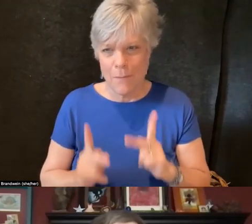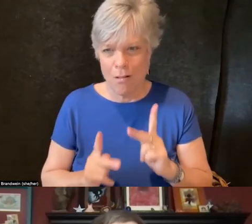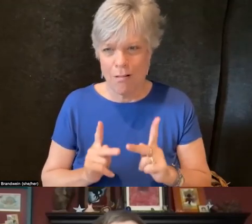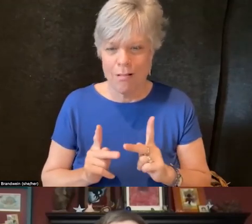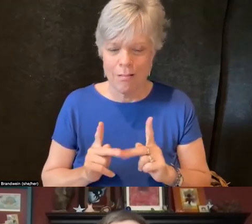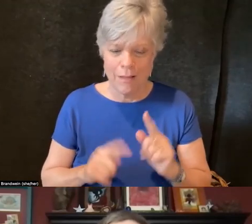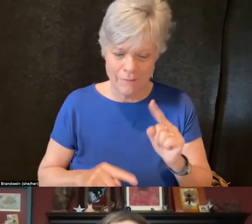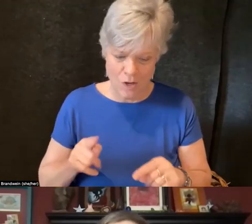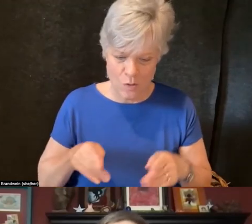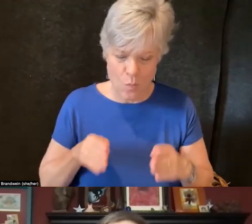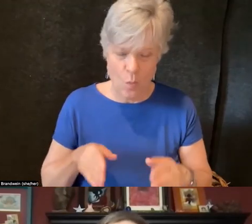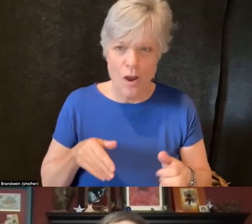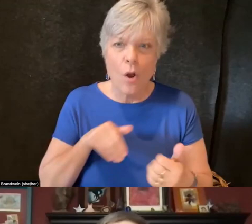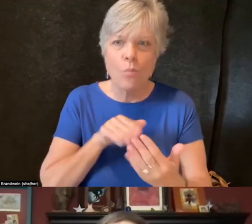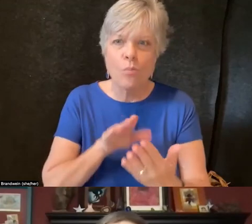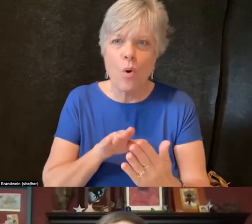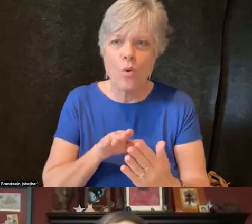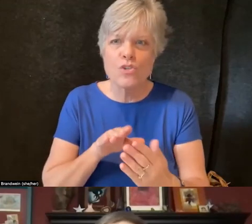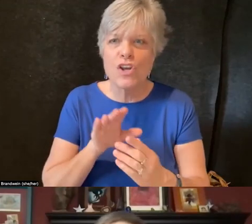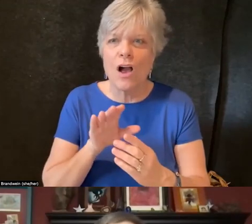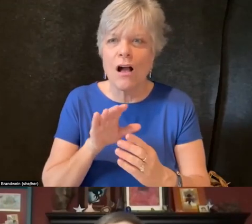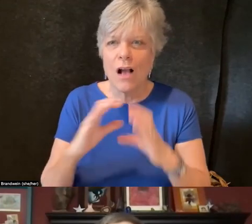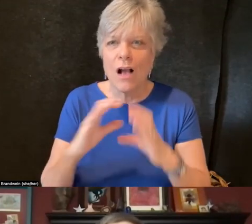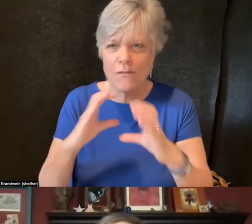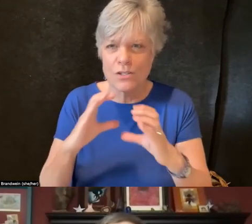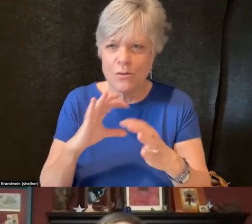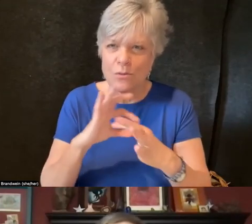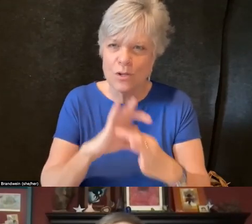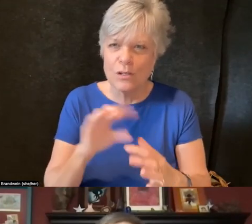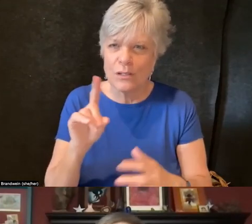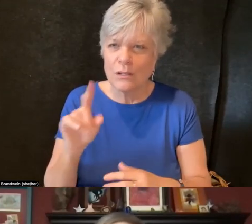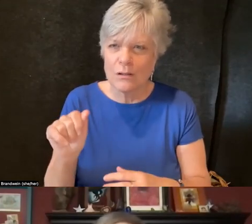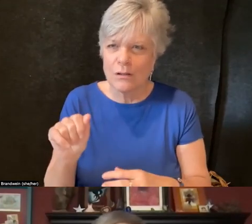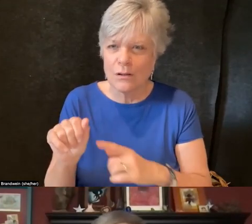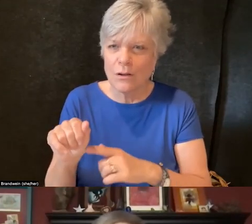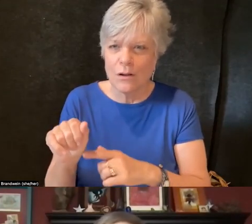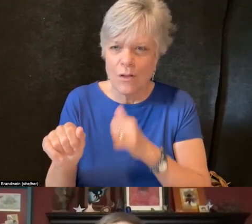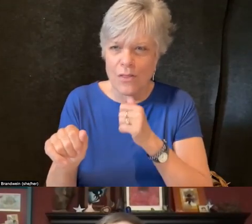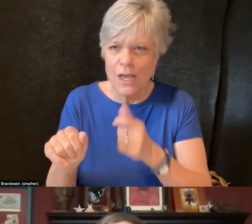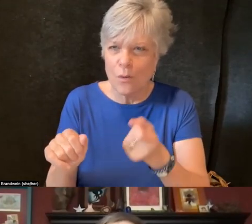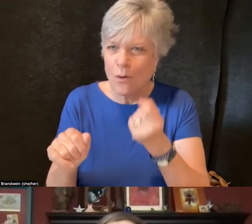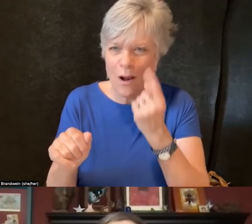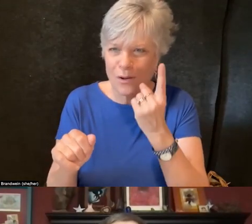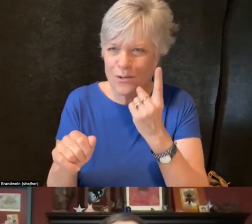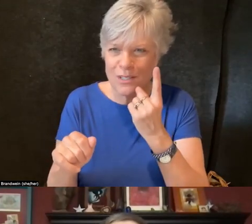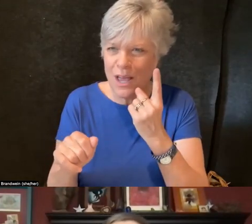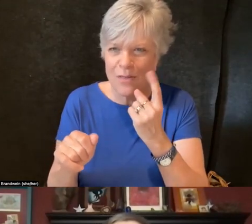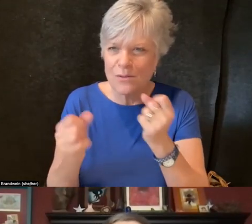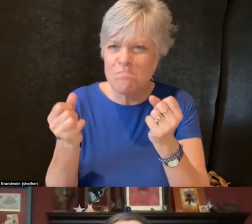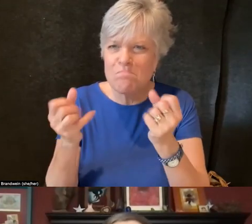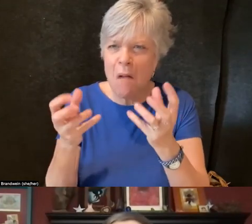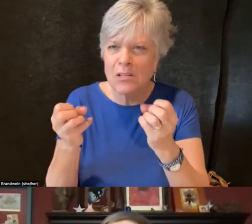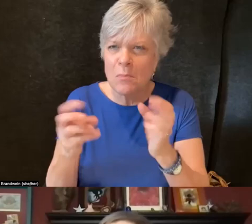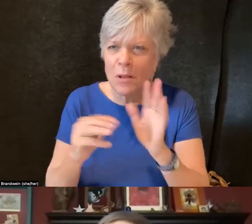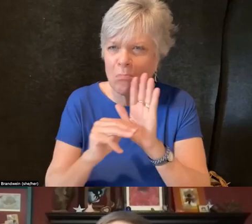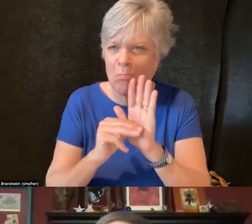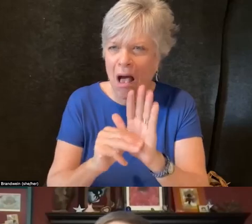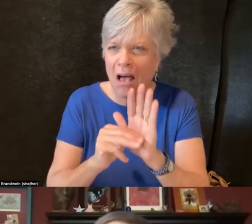approach a conversation about disability where they don't even understand that there are multiple models of disability. Some people approach the conversation,